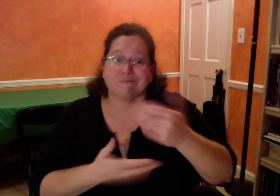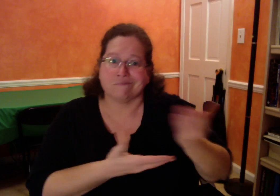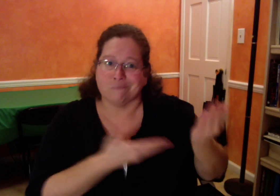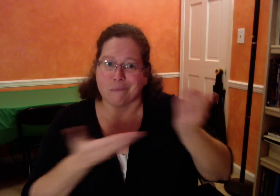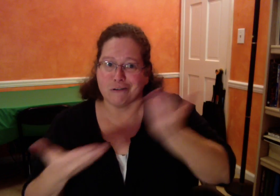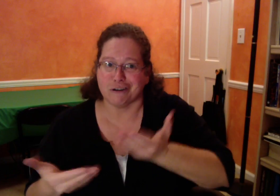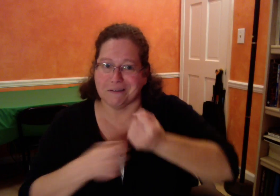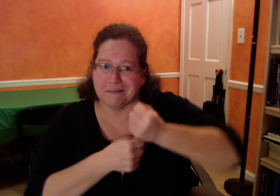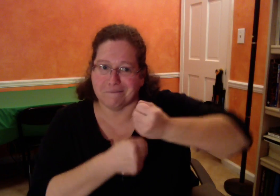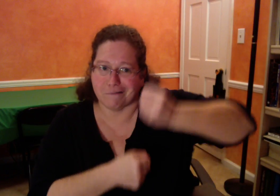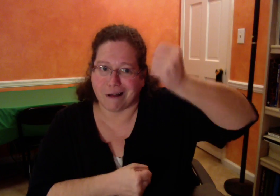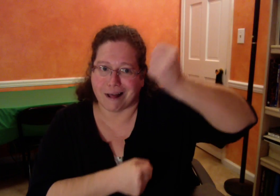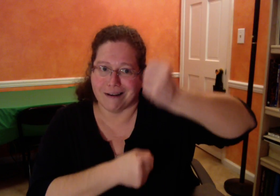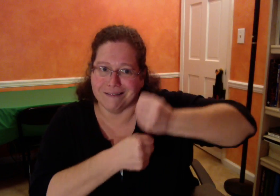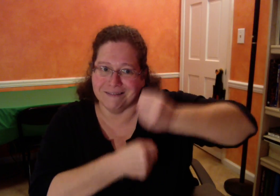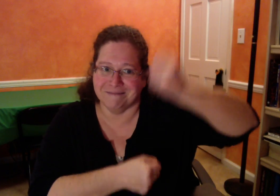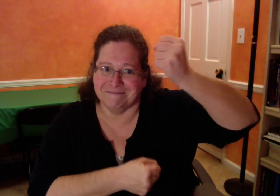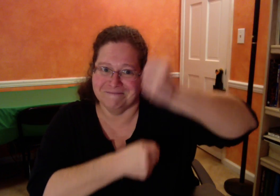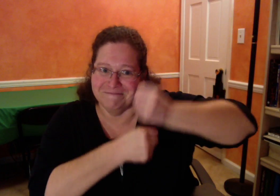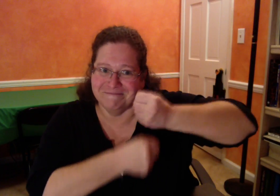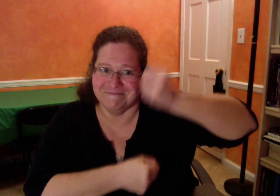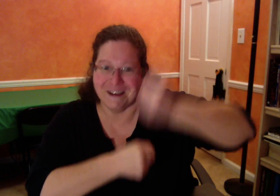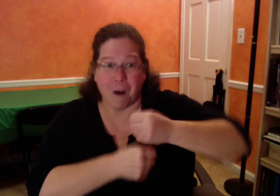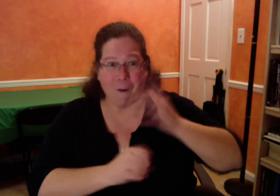By the way, please bring your umbrella